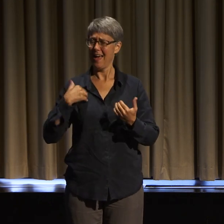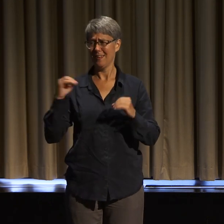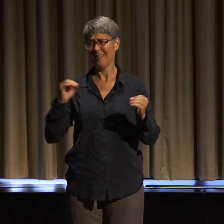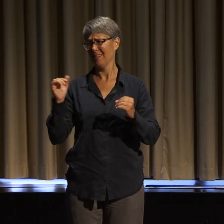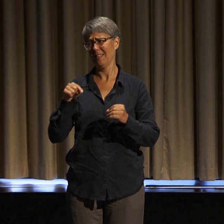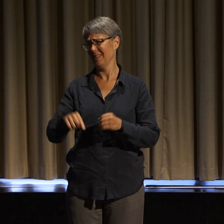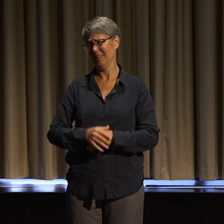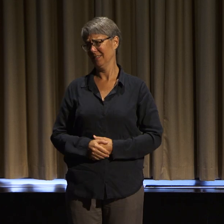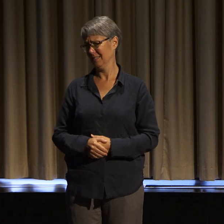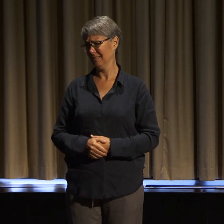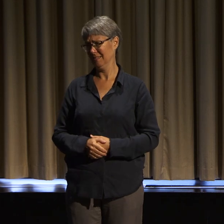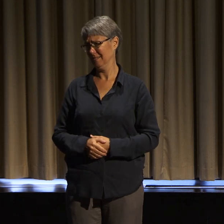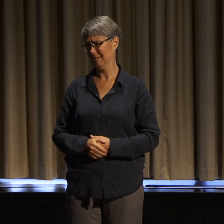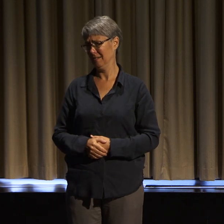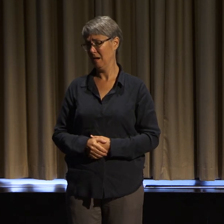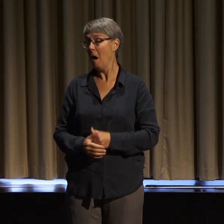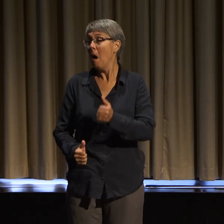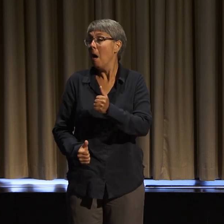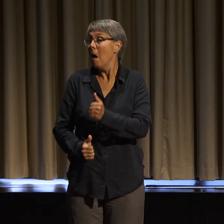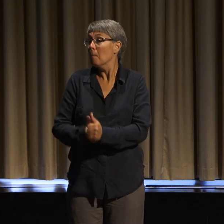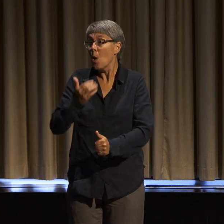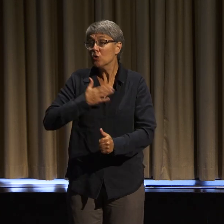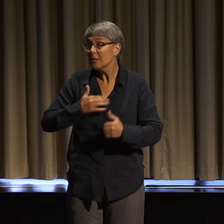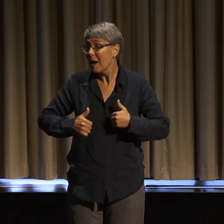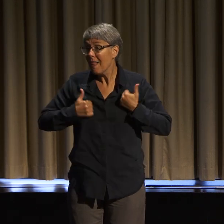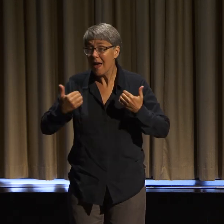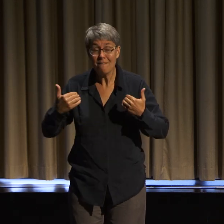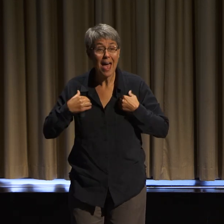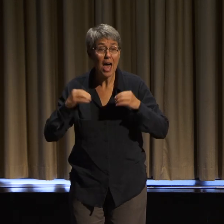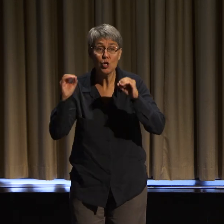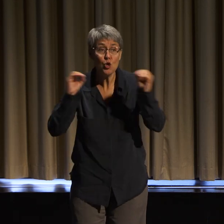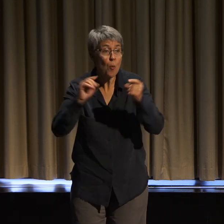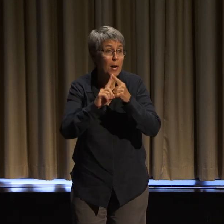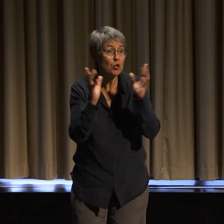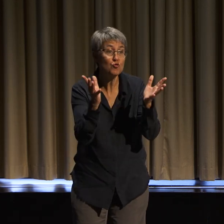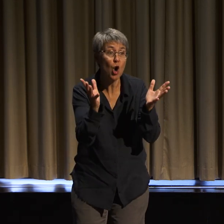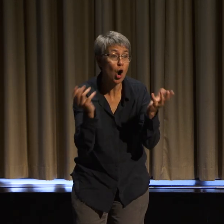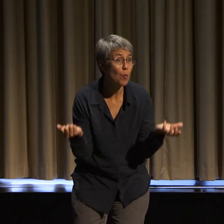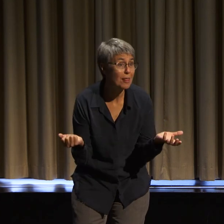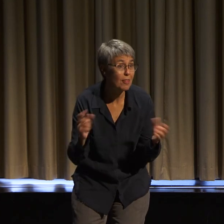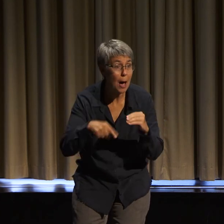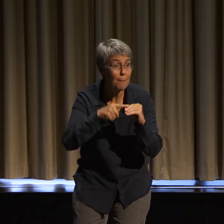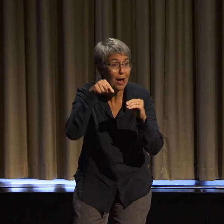that could hold this. I didn't have people in my life who I could talk to about these things.